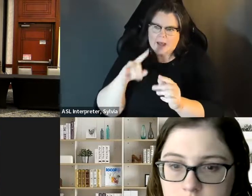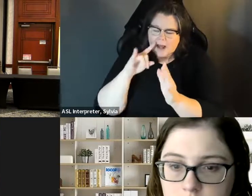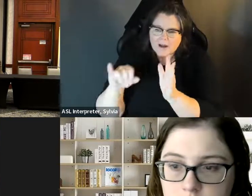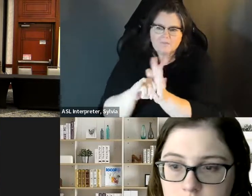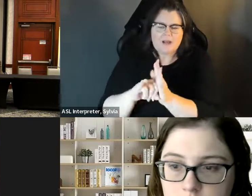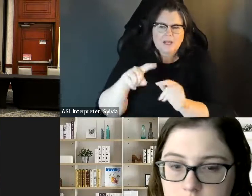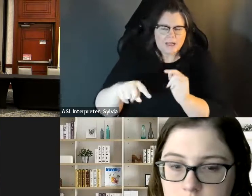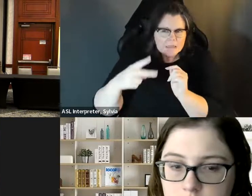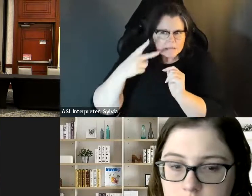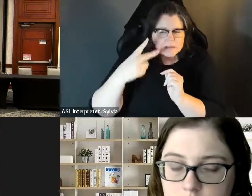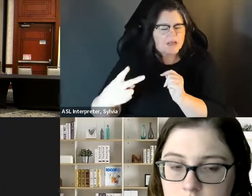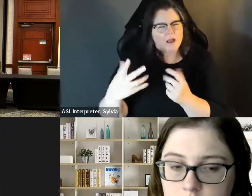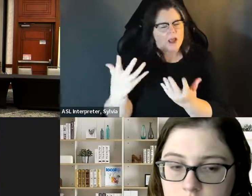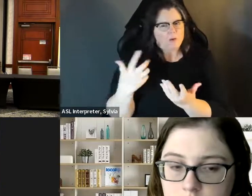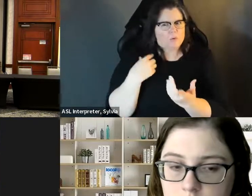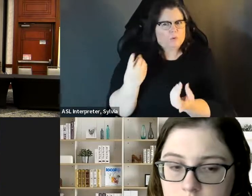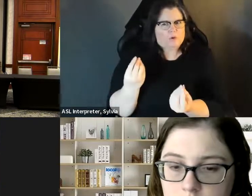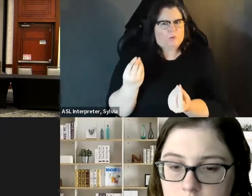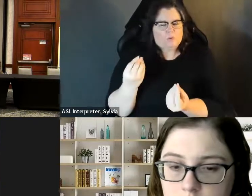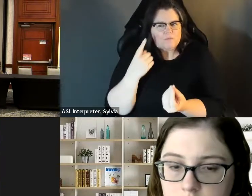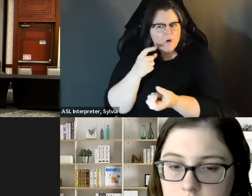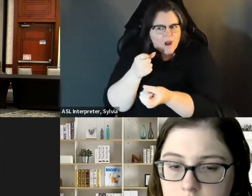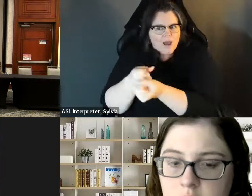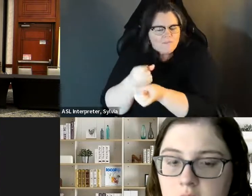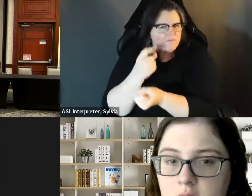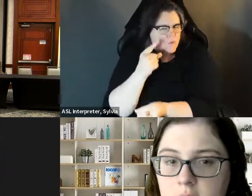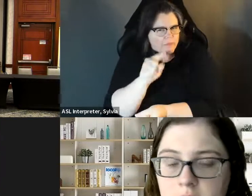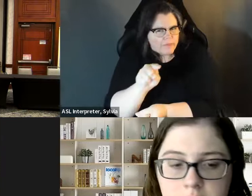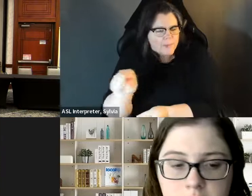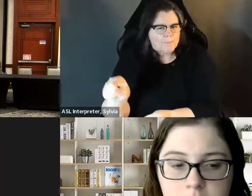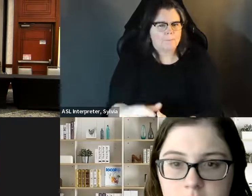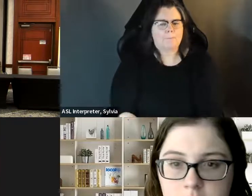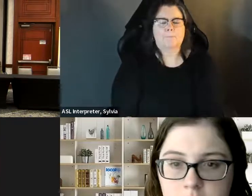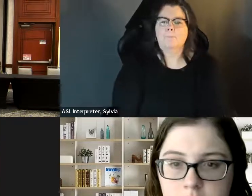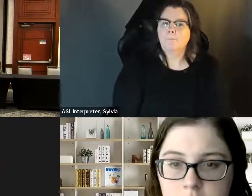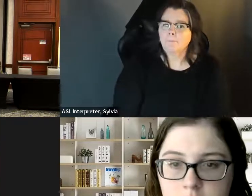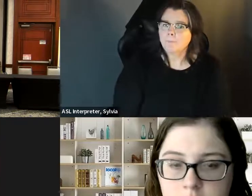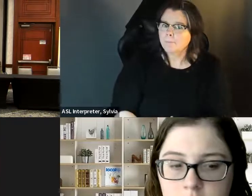ensure that they could get accommodations they need, but aren't They need but already perceived, see to need